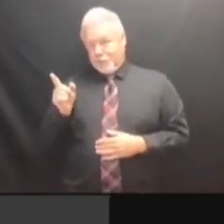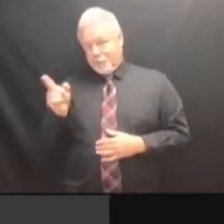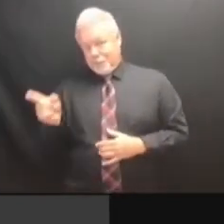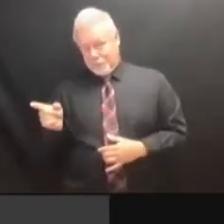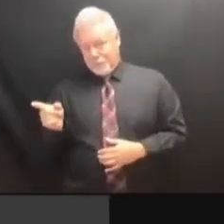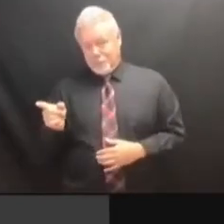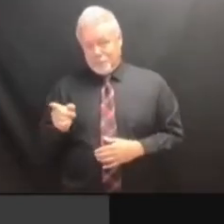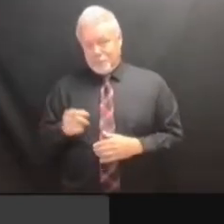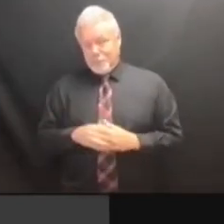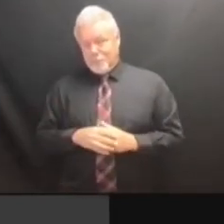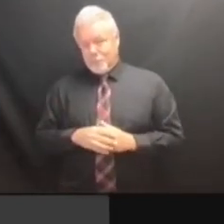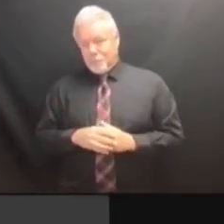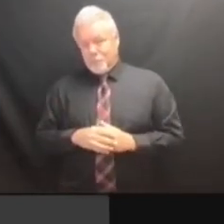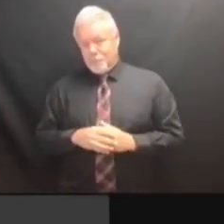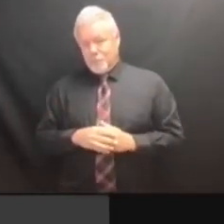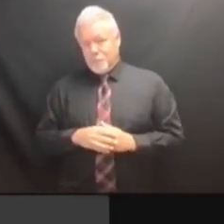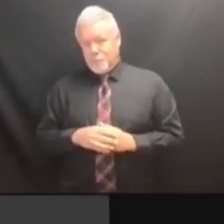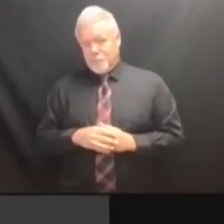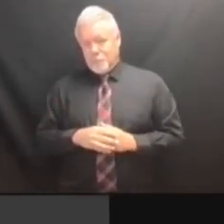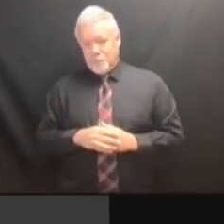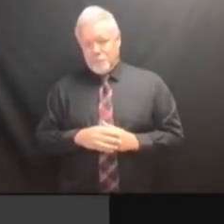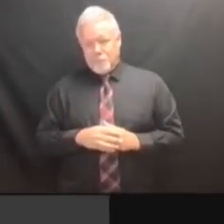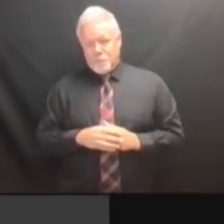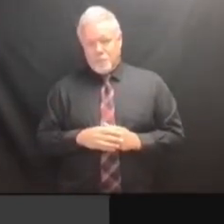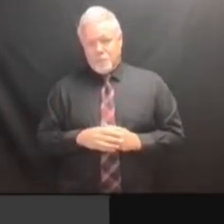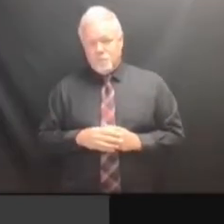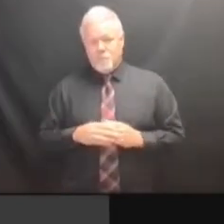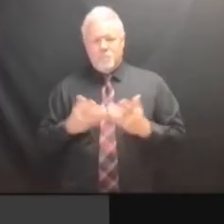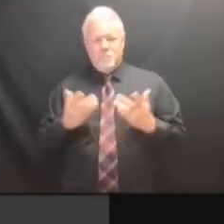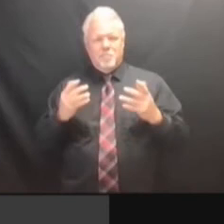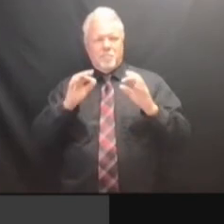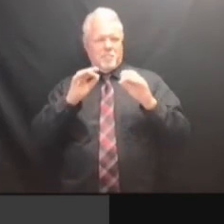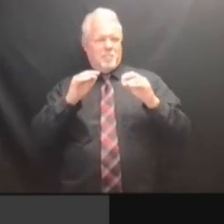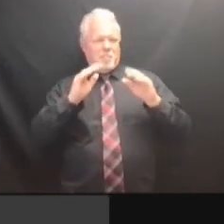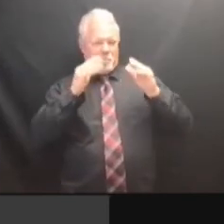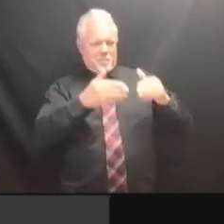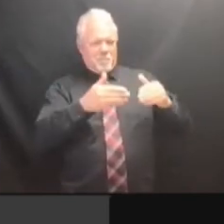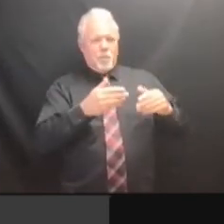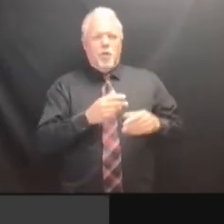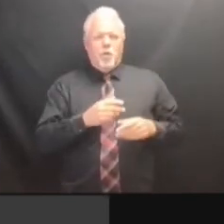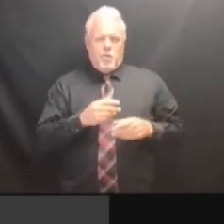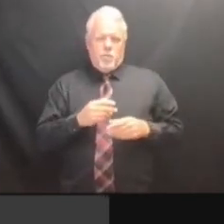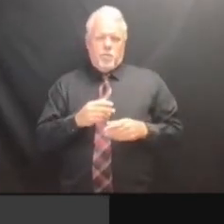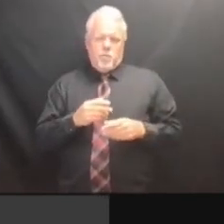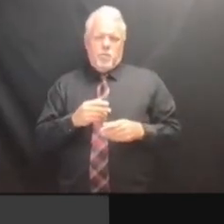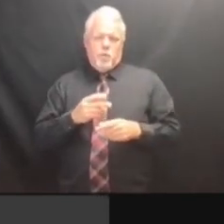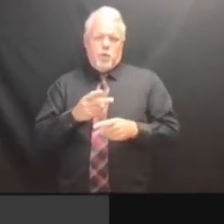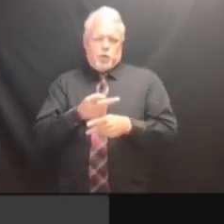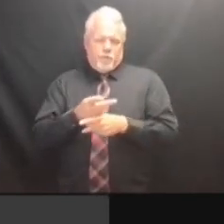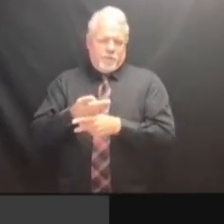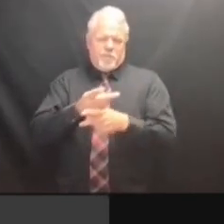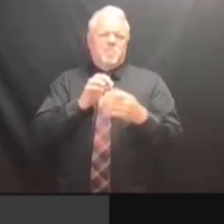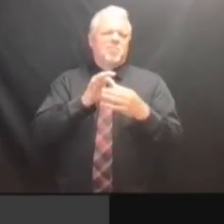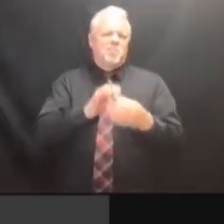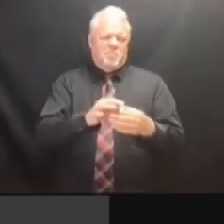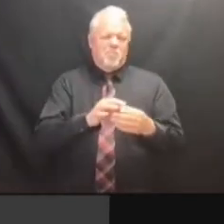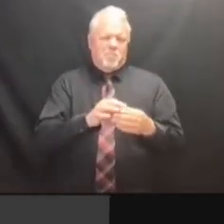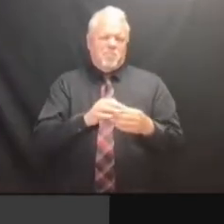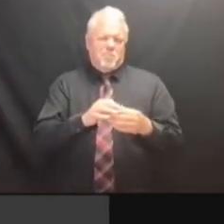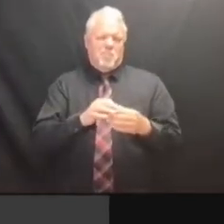WE'RE GOING THROUGH THE SHERIFF'S WE'RE GOING THROUGH THE SHERIFF'S ASSOCIATION WE'RE GOING THROUGH THE SHERIFF'S ASSOCIATION ALSO, SHERIFF'S ASSOCIATION ALSO, SHERIFF'S ASSOCIATION ALSO, THEY'RE SHERIFF'S ASSOCIATION ALSO, THEY'RE THE SHERIFF'S ASSOCIATION ALSO, THEY'RE THE ONES SHERIFF'S ASSOCIATION ALSO, THEY'RE THE ONES WHO SHERIFF'S ASSOCIATION ALSO, THEY'RE THE ONES WHO WON SHERIFF'S ASSOCIATION ALSO, THEY'RE THE ONES WHO WON THE THEY'RE THE ONES WHO WON THE THEY'RE THE ONES WHO WON THE LOCAL THEY'RE THE ONES WHO WON THE LOCAL JAILS, THEY'RE THE ONES WHO WON THE LOCAL JAILS, THEY'RE THEY'RE THE ONES WHO WON THE LOCAL JAILS, THEY'RE INCLUDED THEY'RE THE ONES WHO WON THE LOCAL JAILS, THEY'RE INCLUDED IN LOCAL JAILS, THEY'RE INCLUDED IN